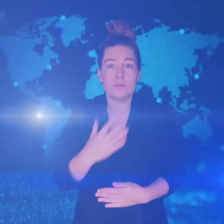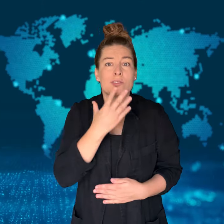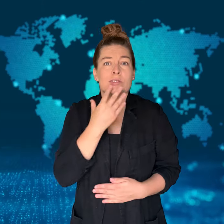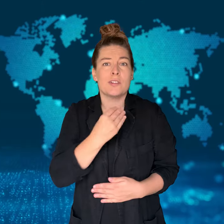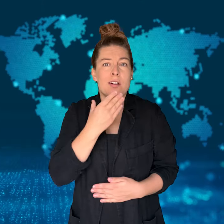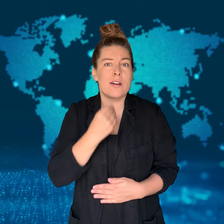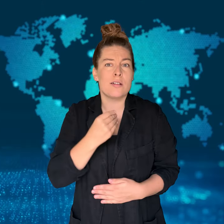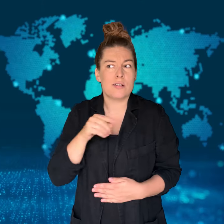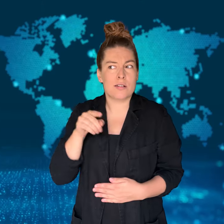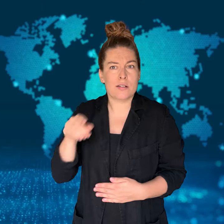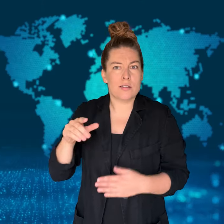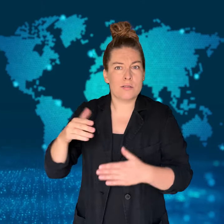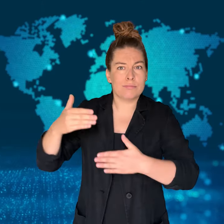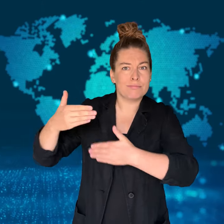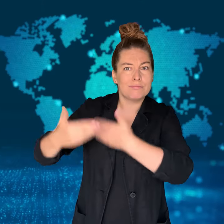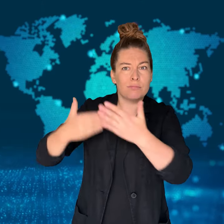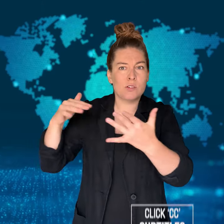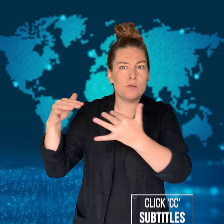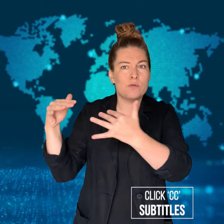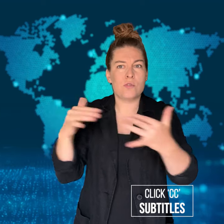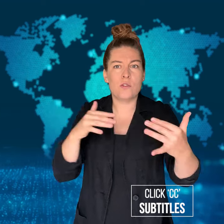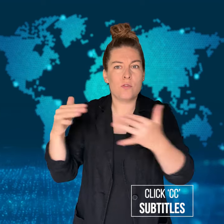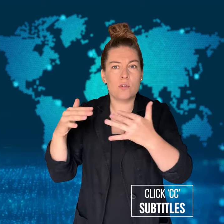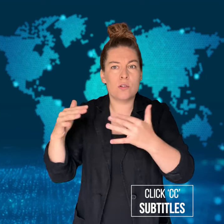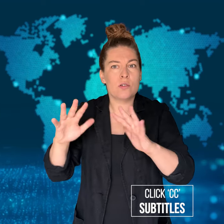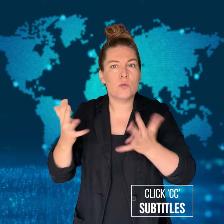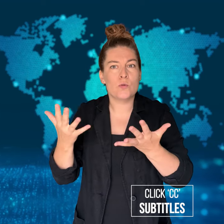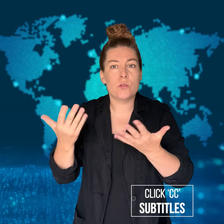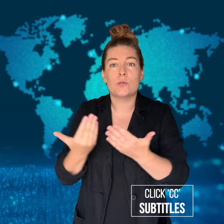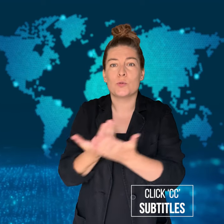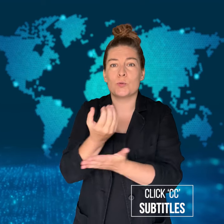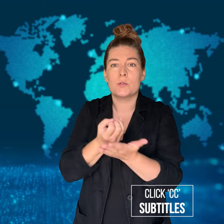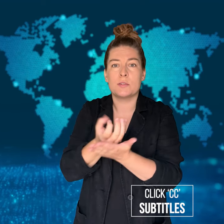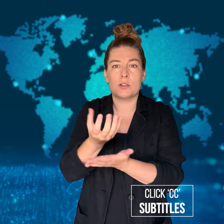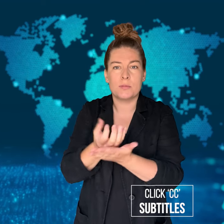War update